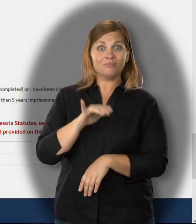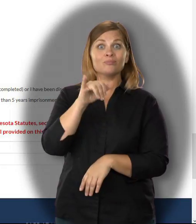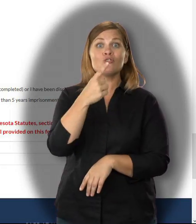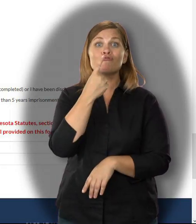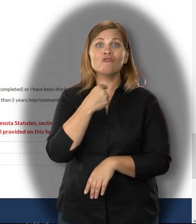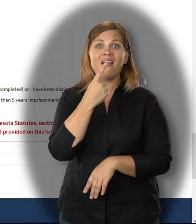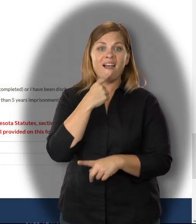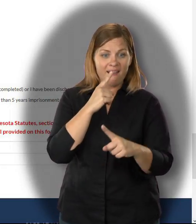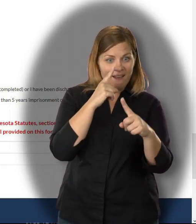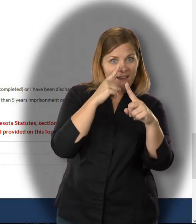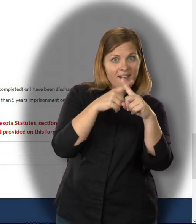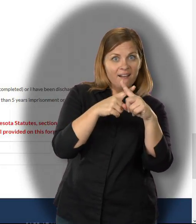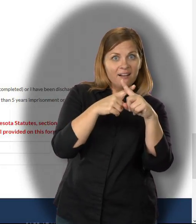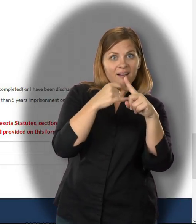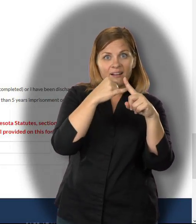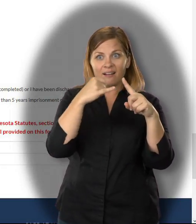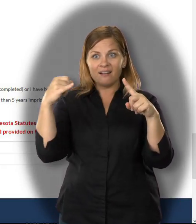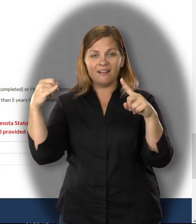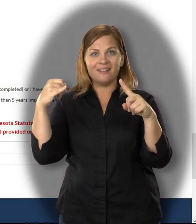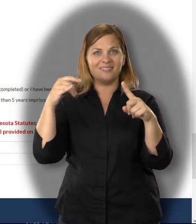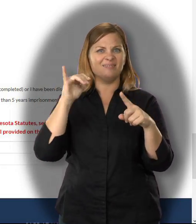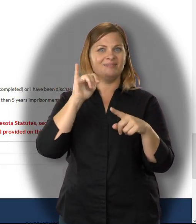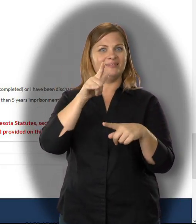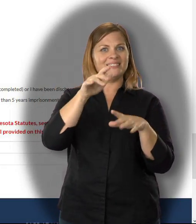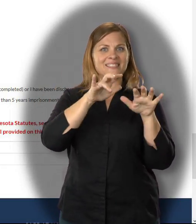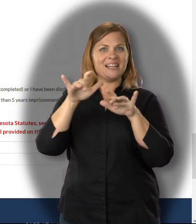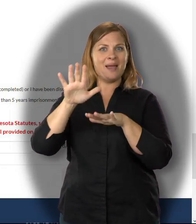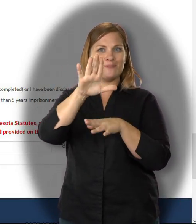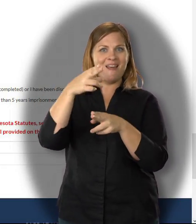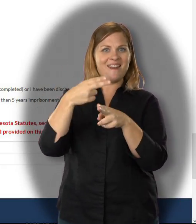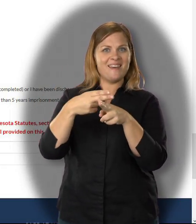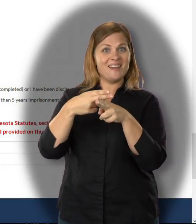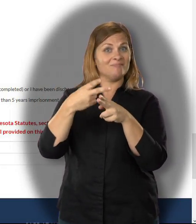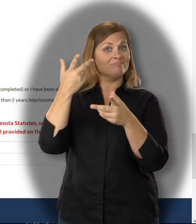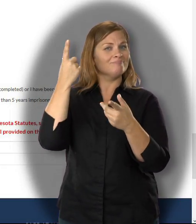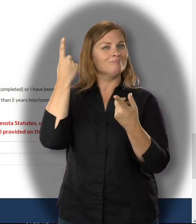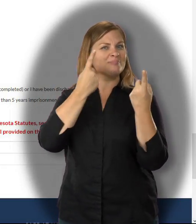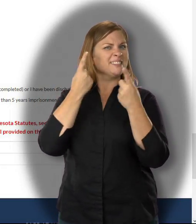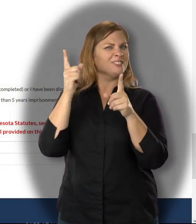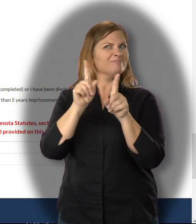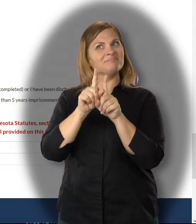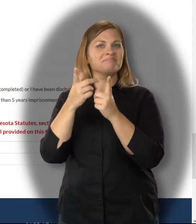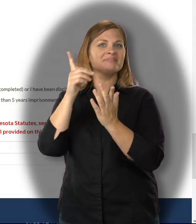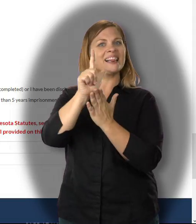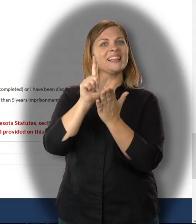It says that when you type your name below, it counts as your legal signature.